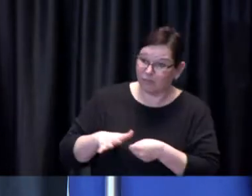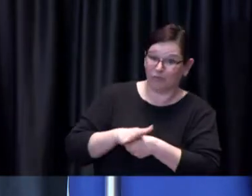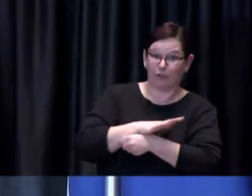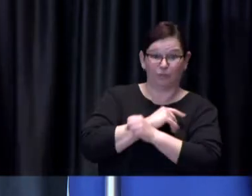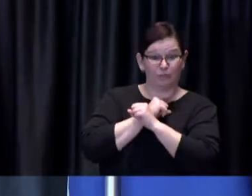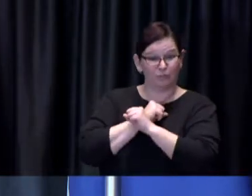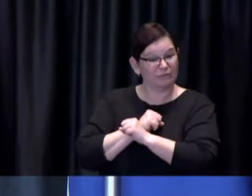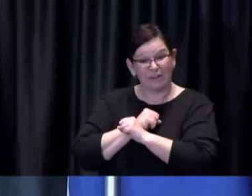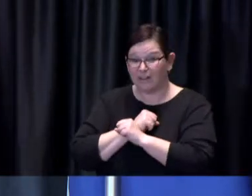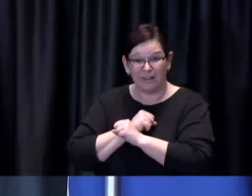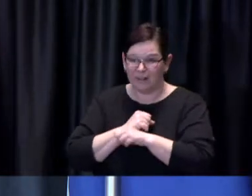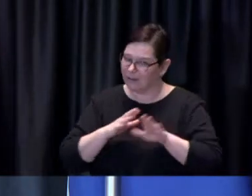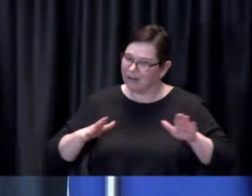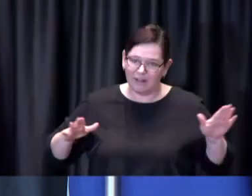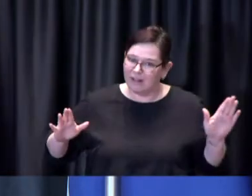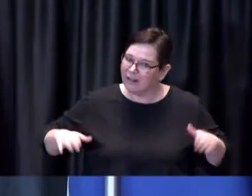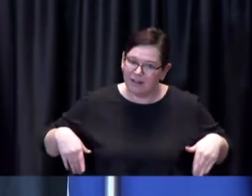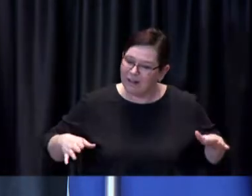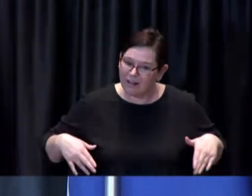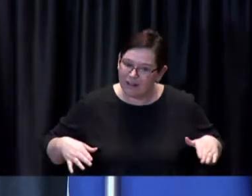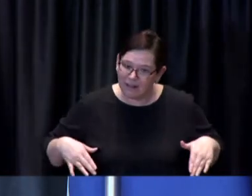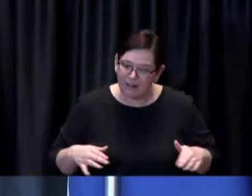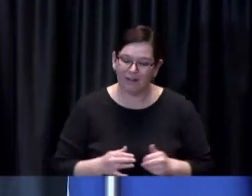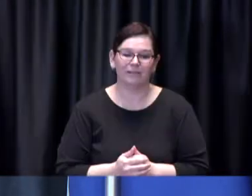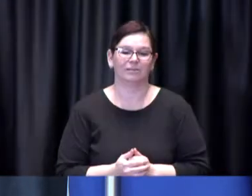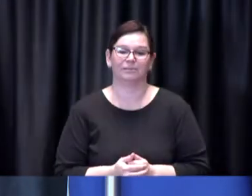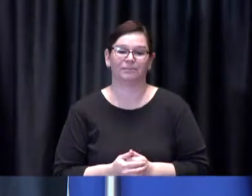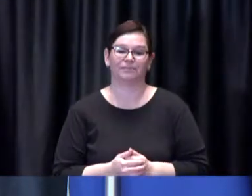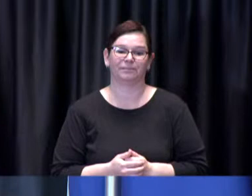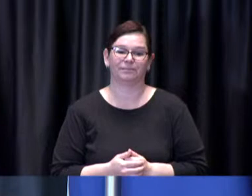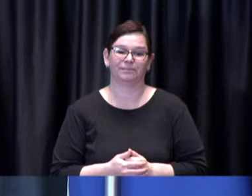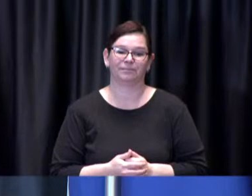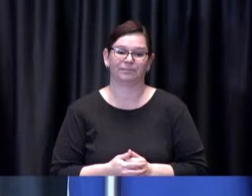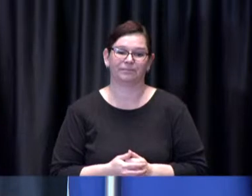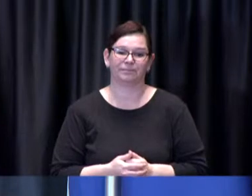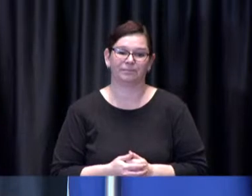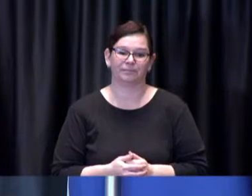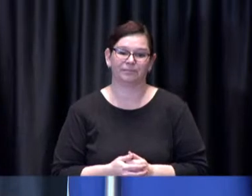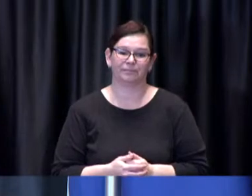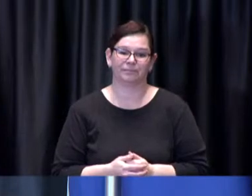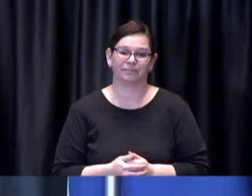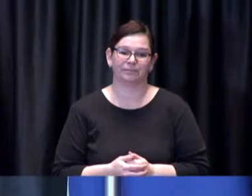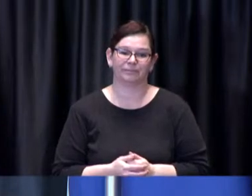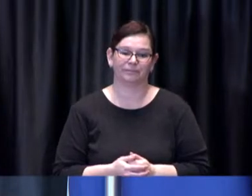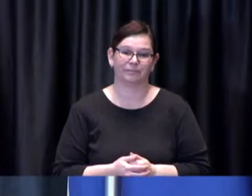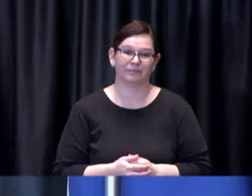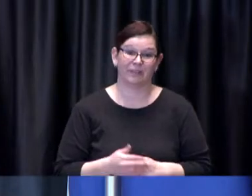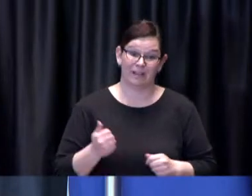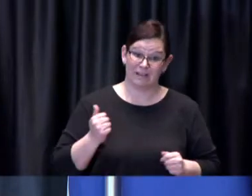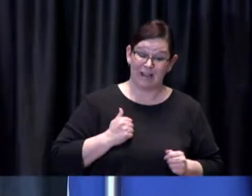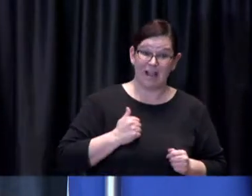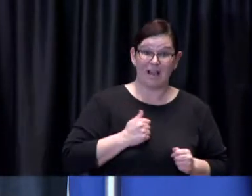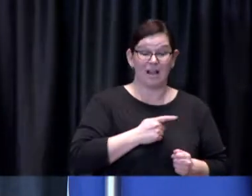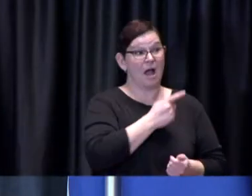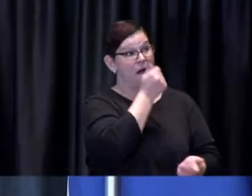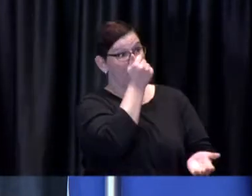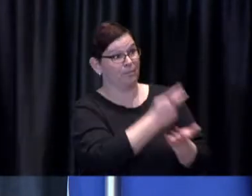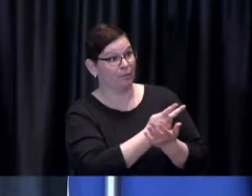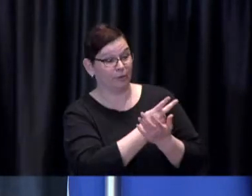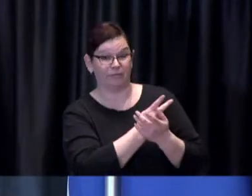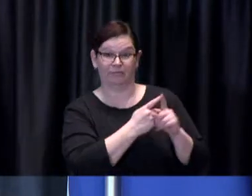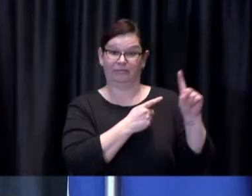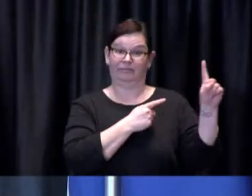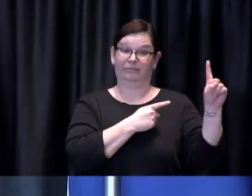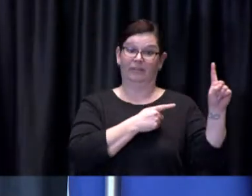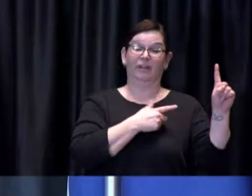We know that the vaccines approved for use in Canada will protect you from serious illness and death.